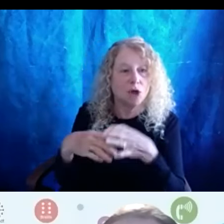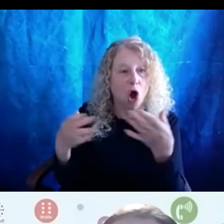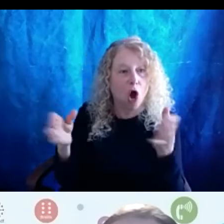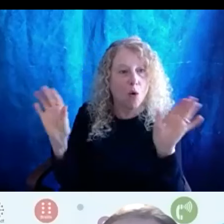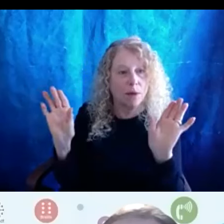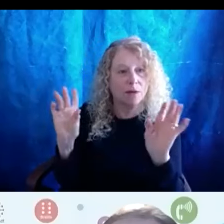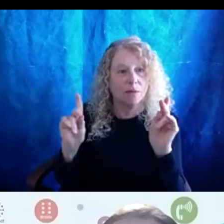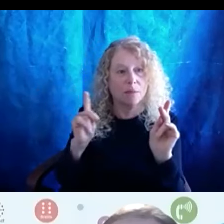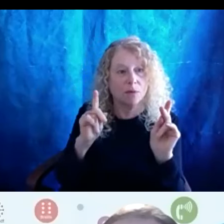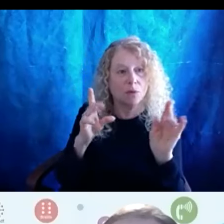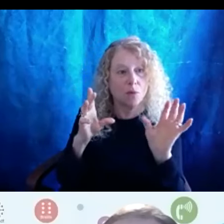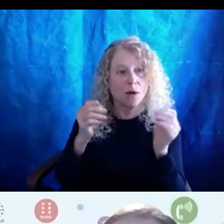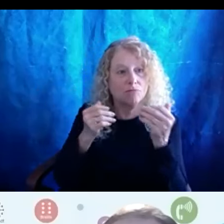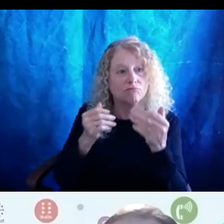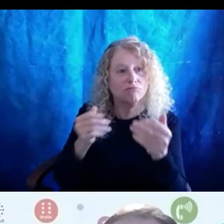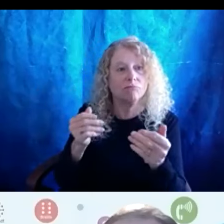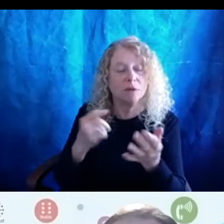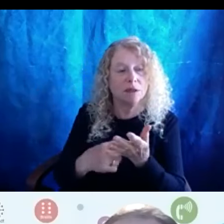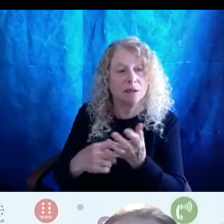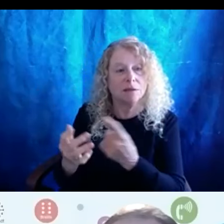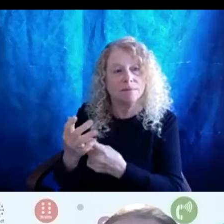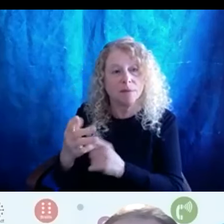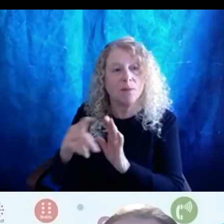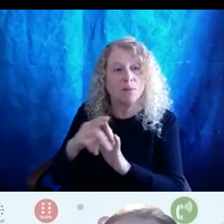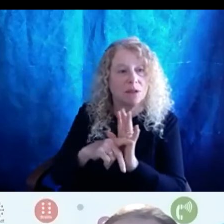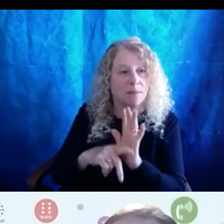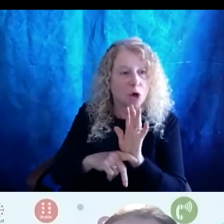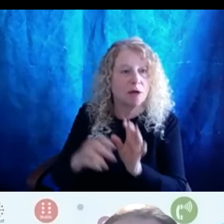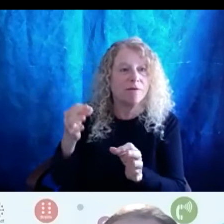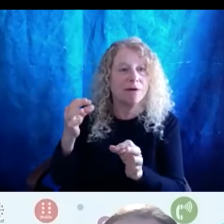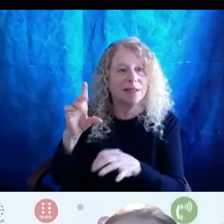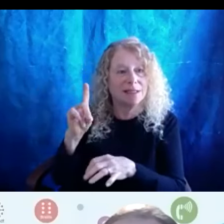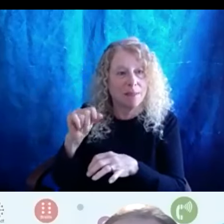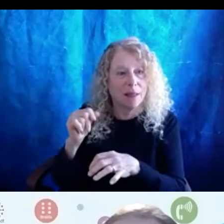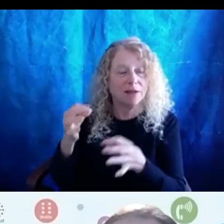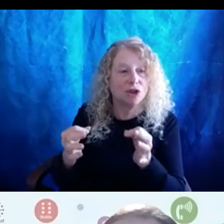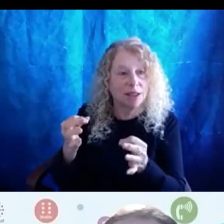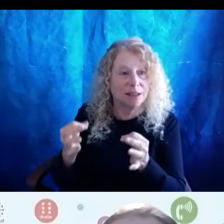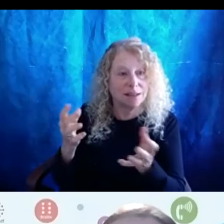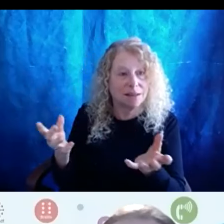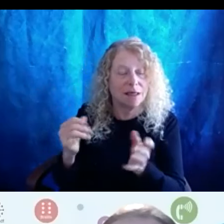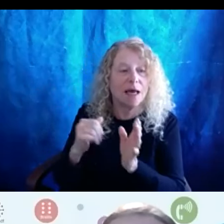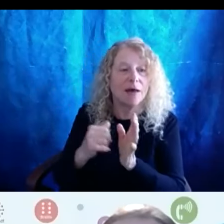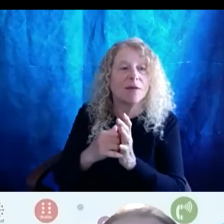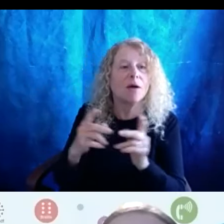wanted to continue to talk about the principles of disability justice, and that is also a space that I